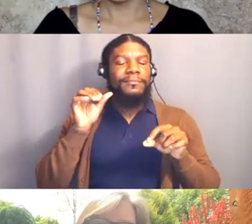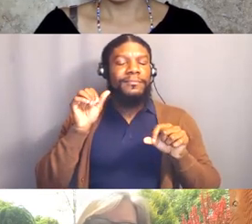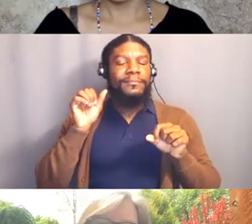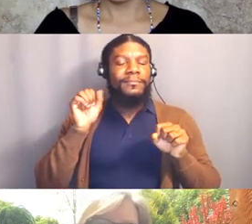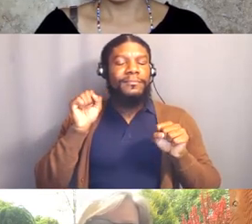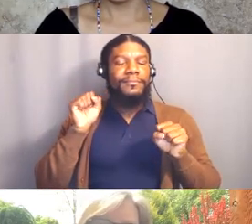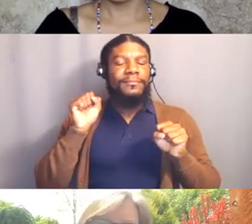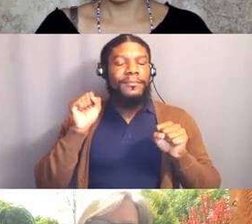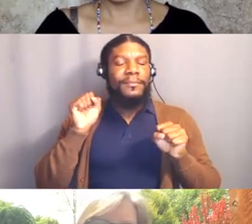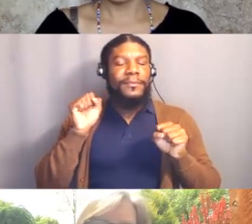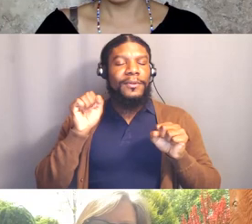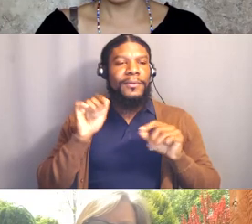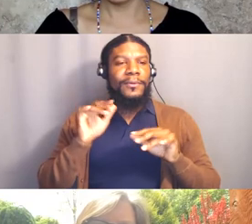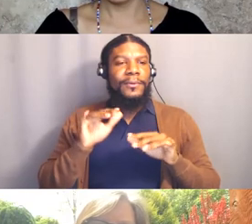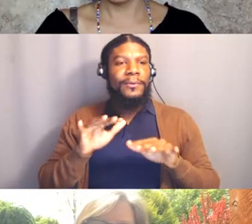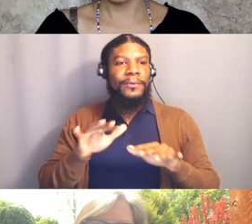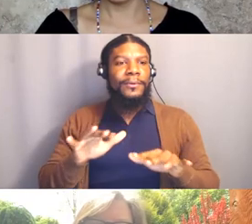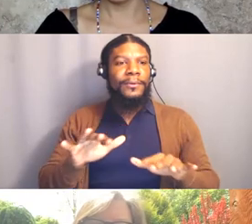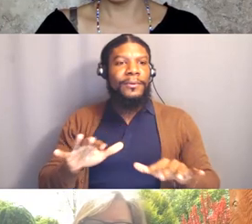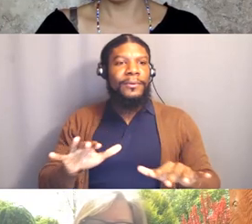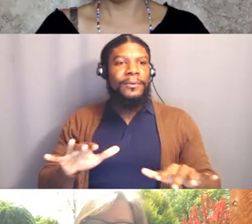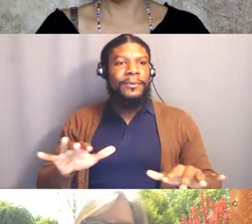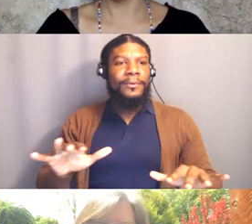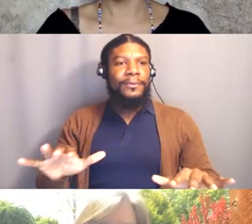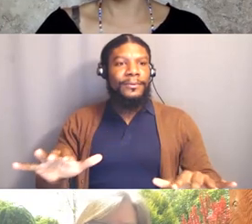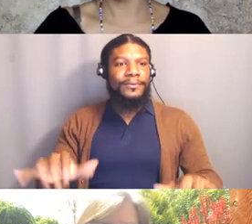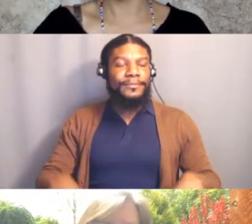"This land that we inhabit is physically situated